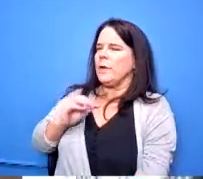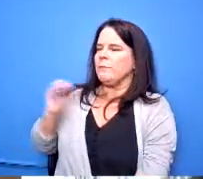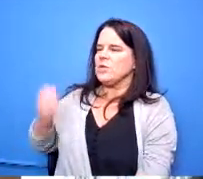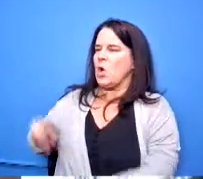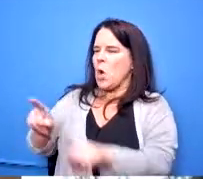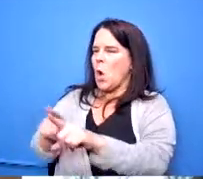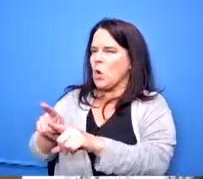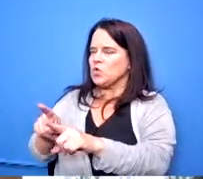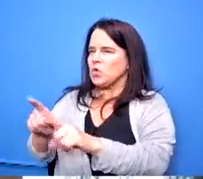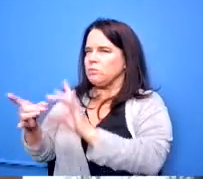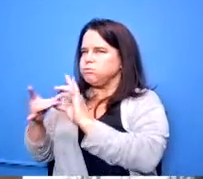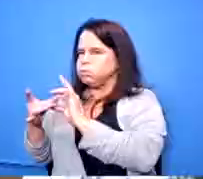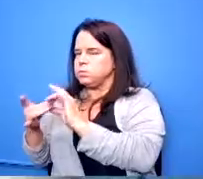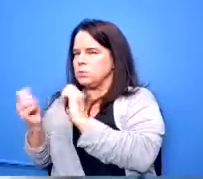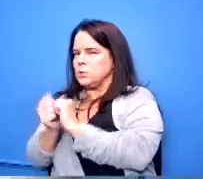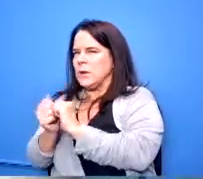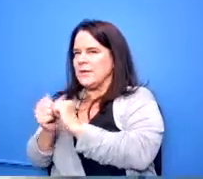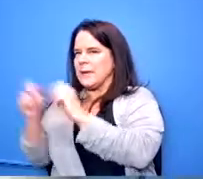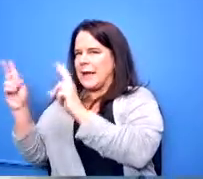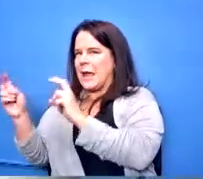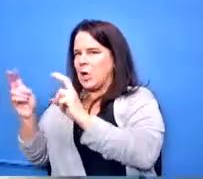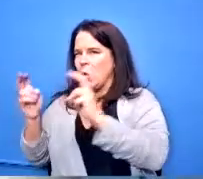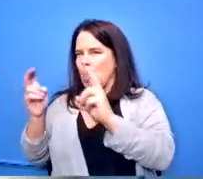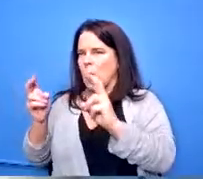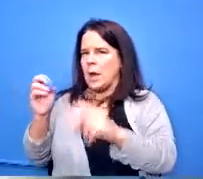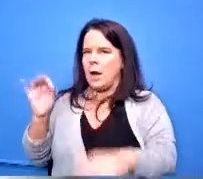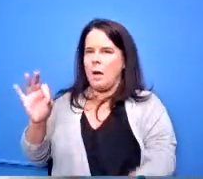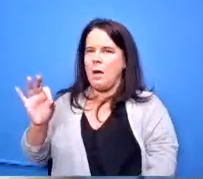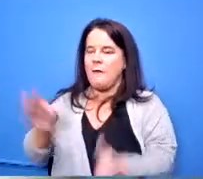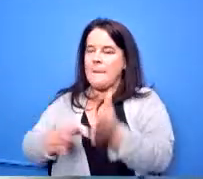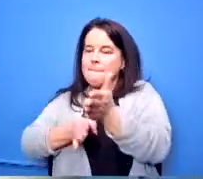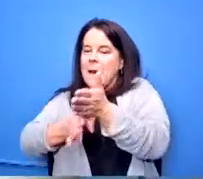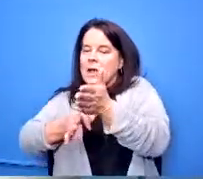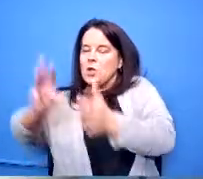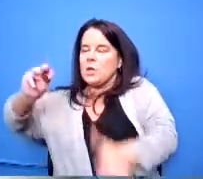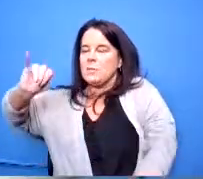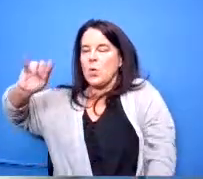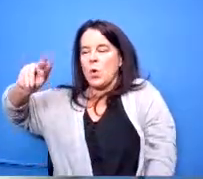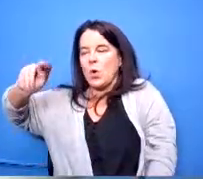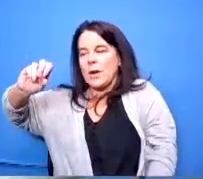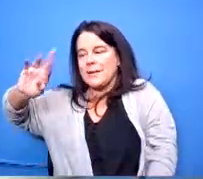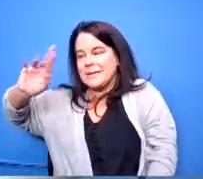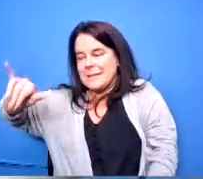under one of the categories like a a minority a woman is that what you're trying to i'm saying